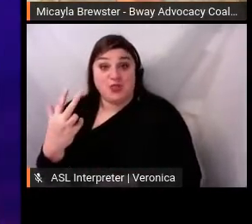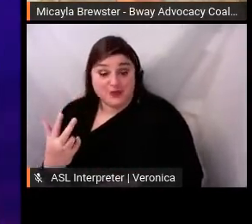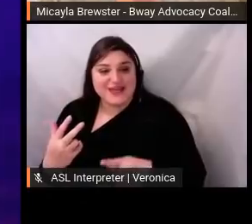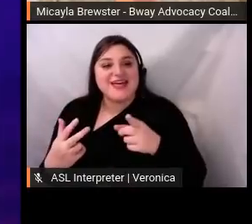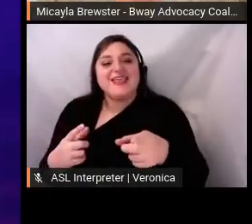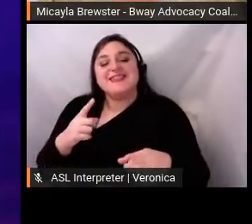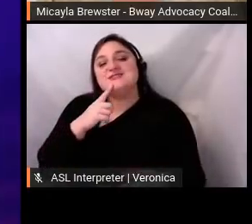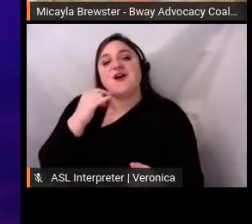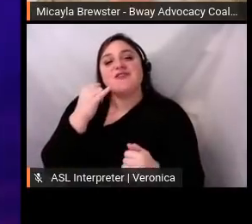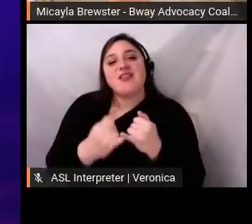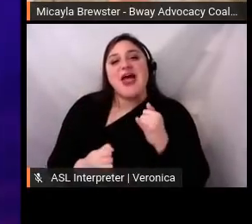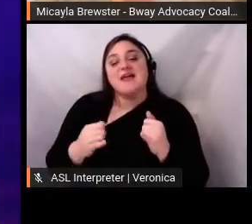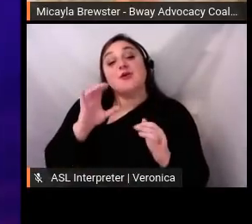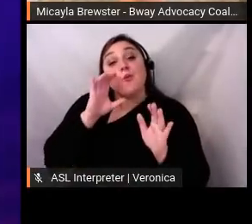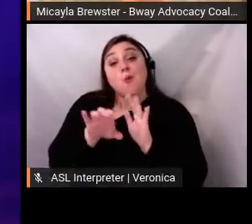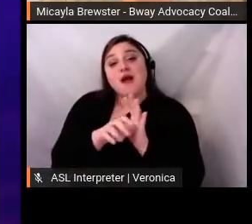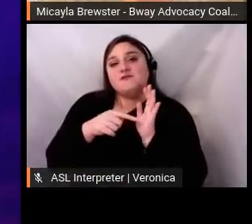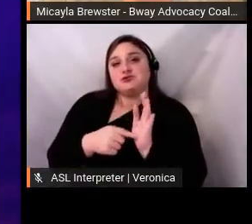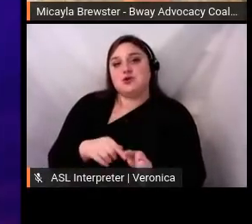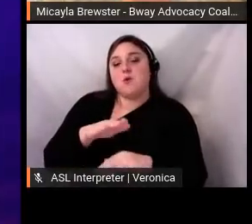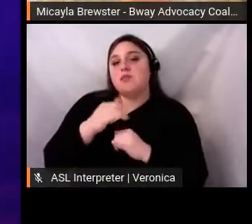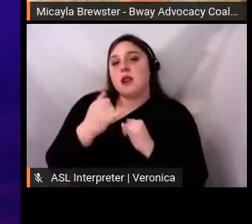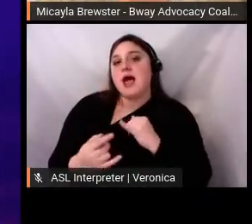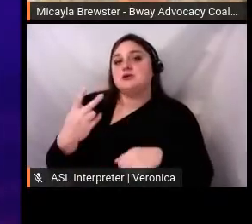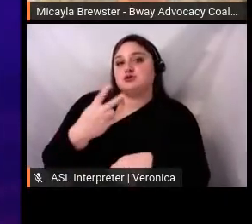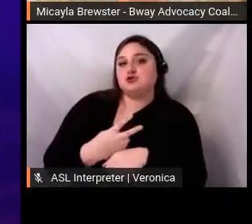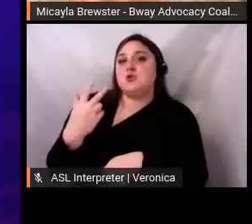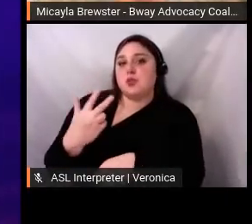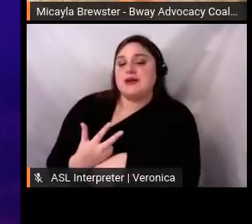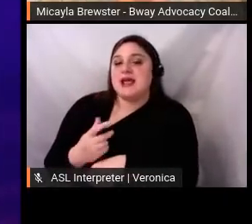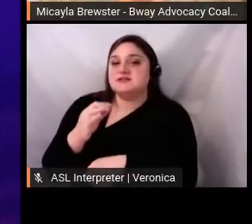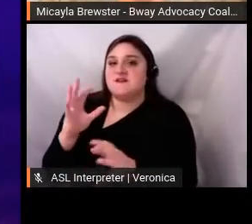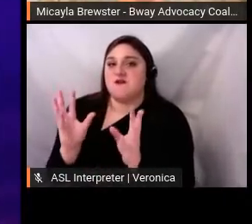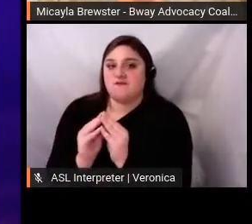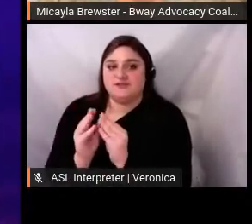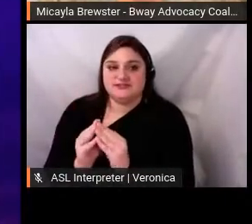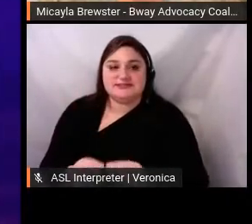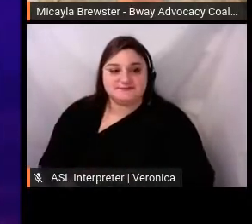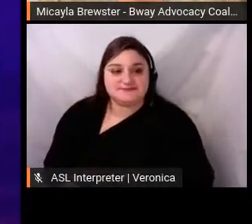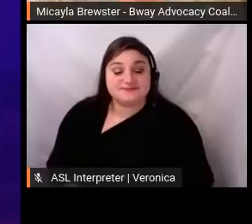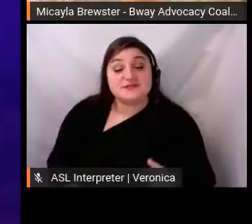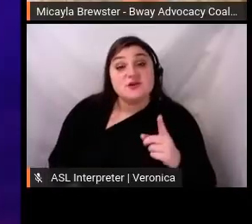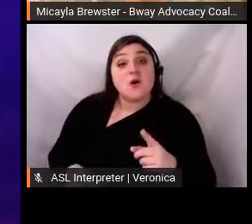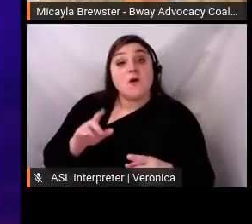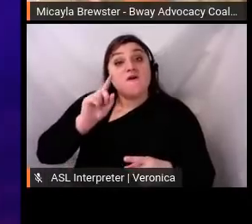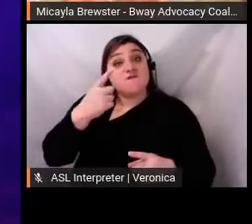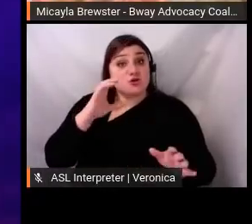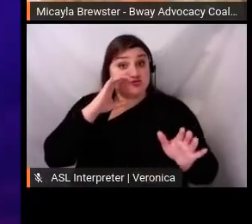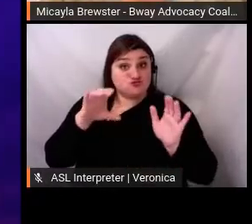forum. The first story asks: During this day of listening, I learned blank